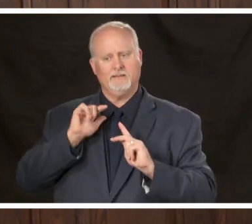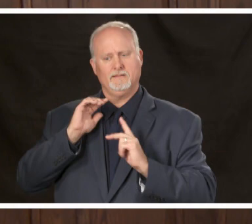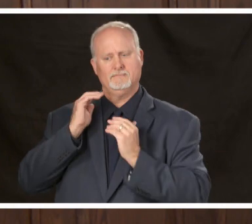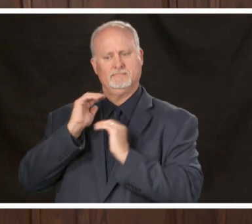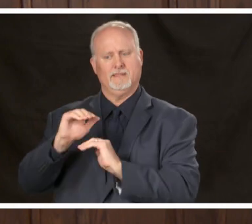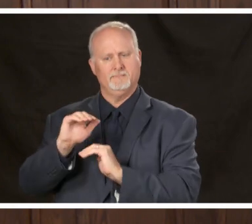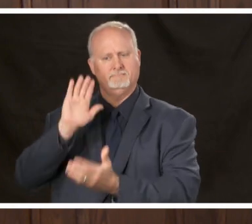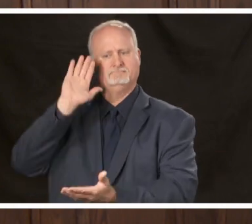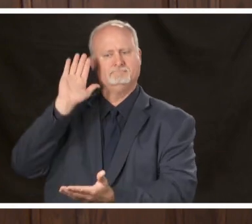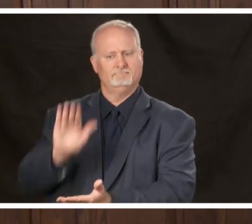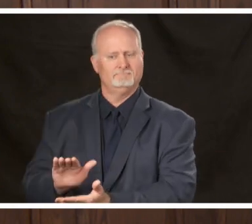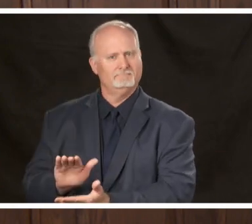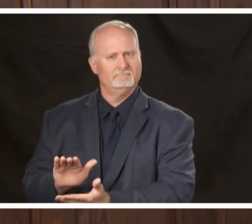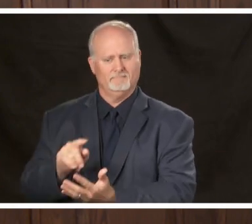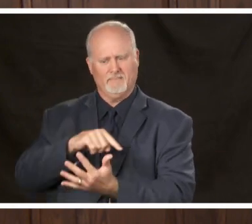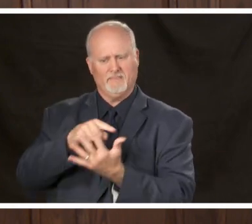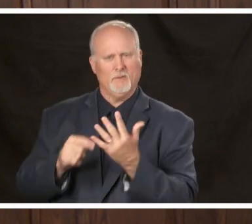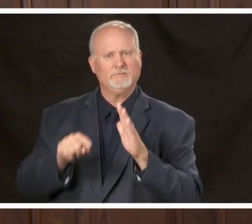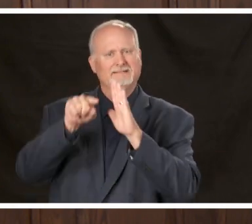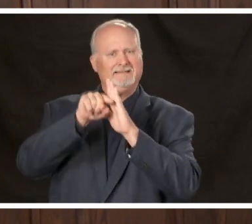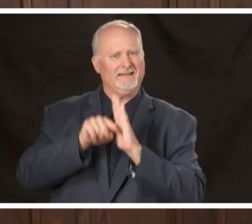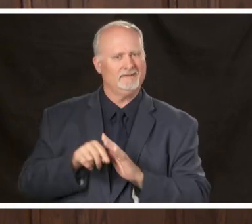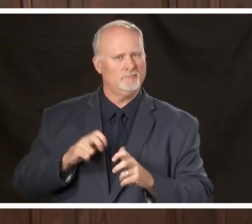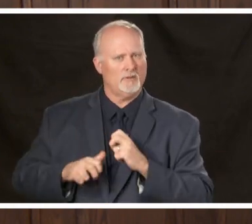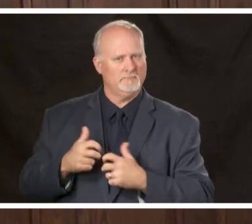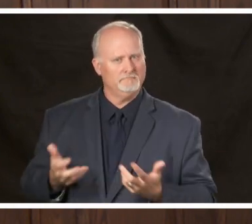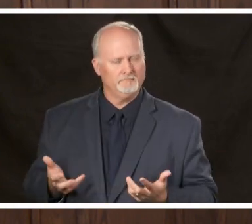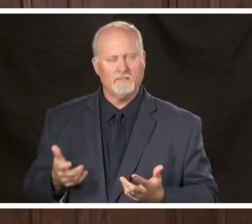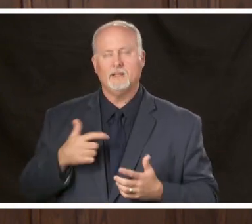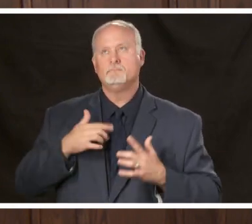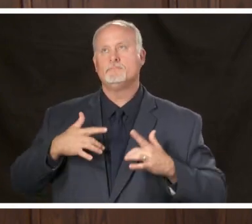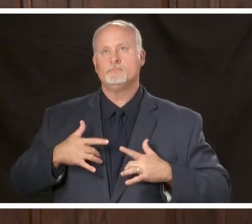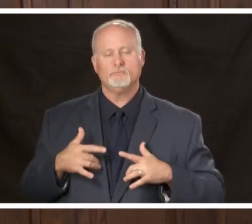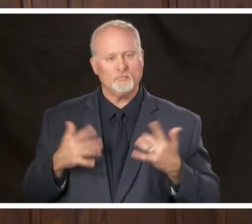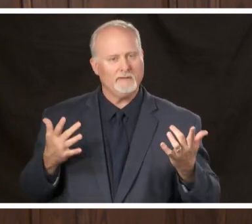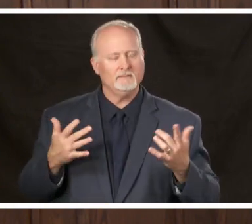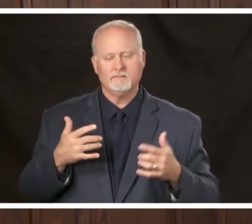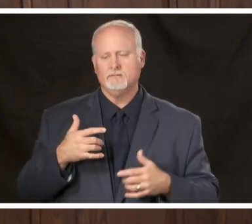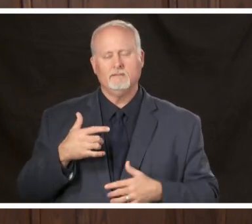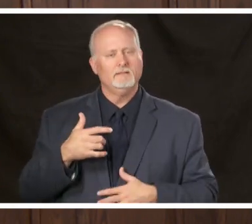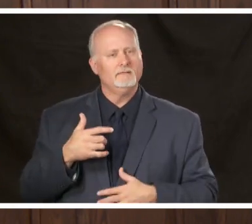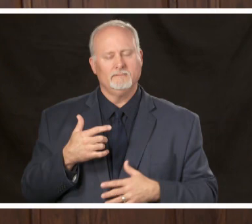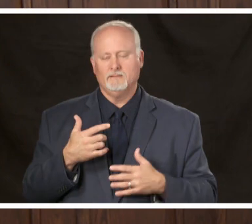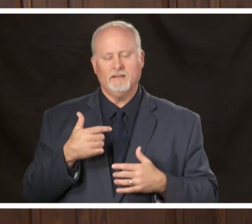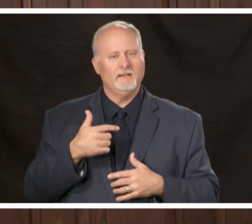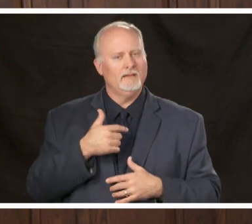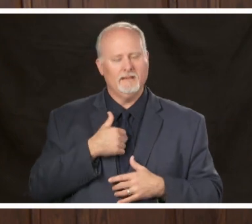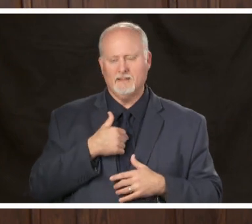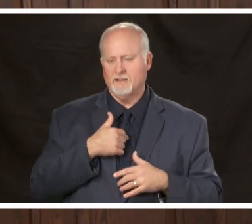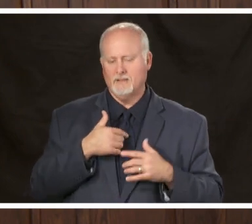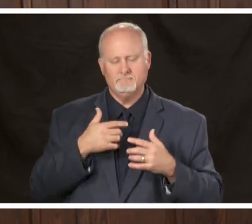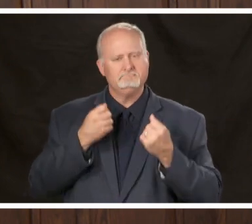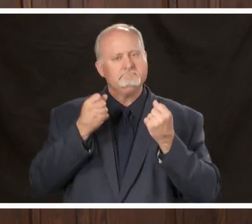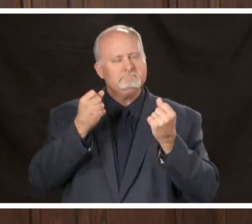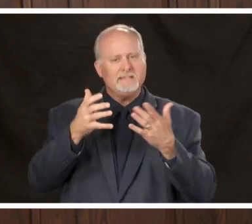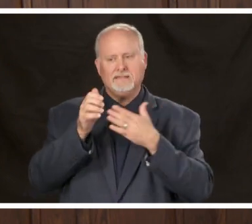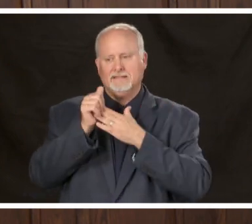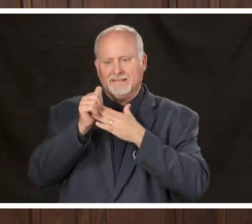outcome and I'm thrilled beyond measure I I like many others who you've heard from today and countless other healthcare leaders have lost a lot of